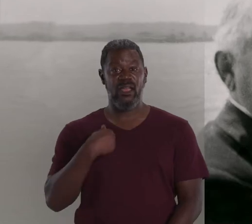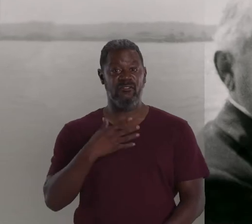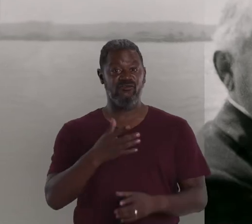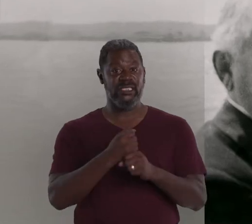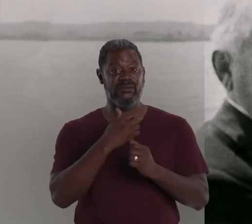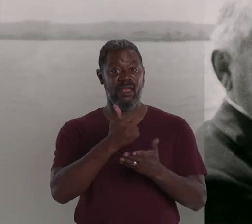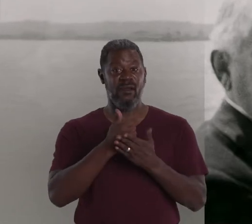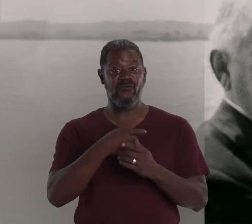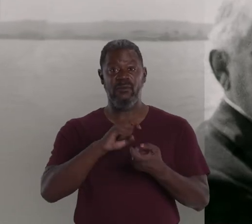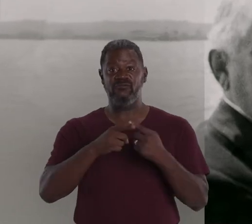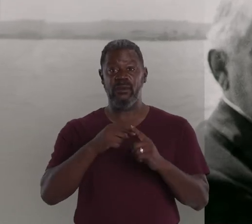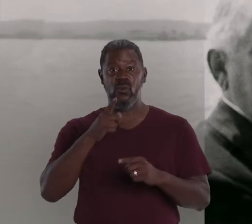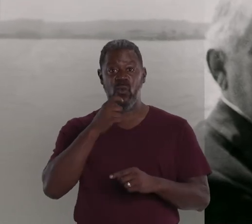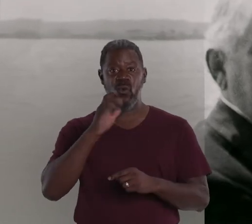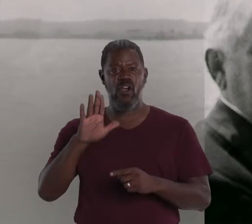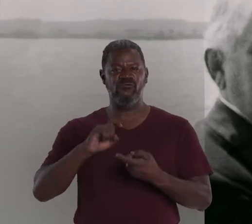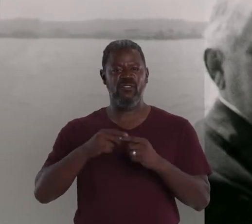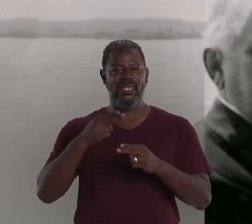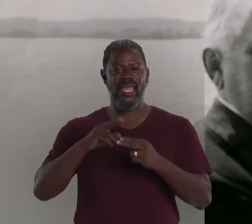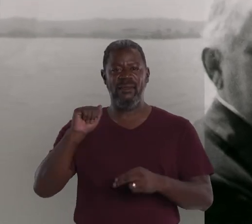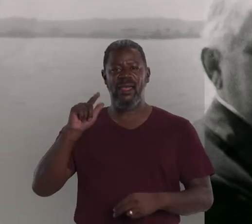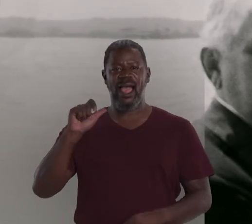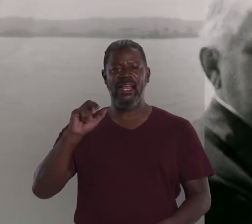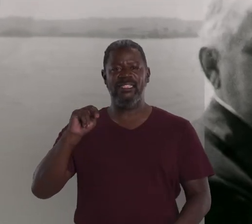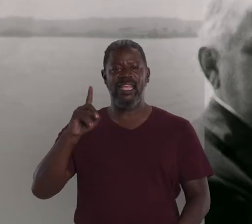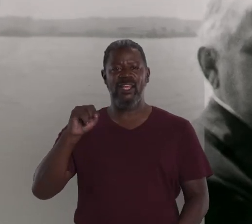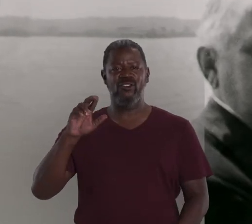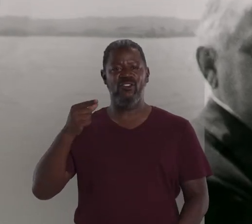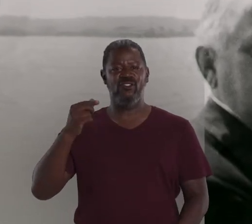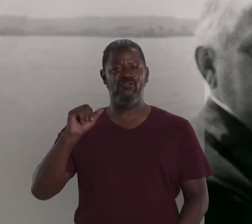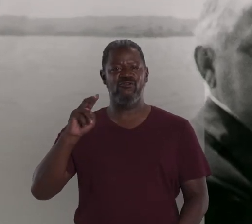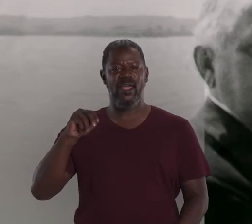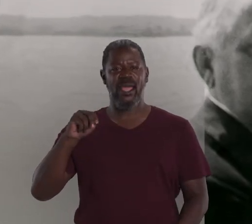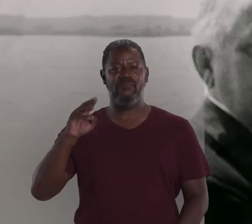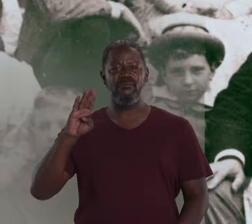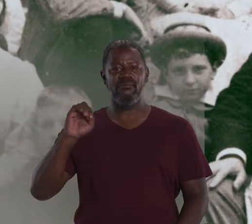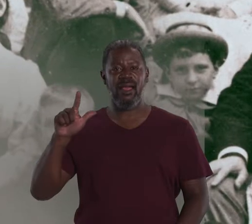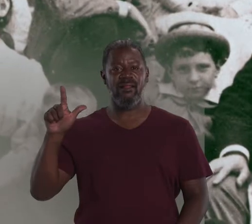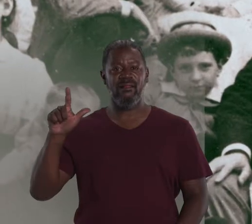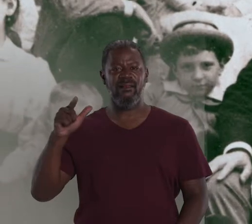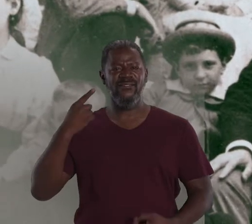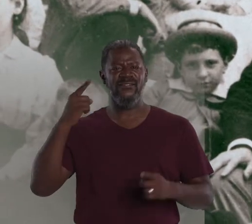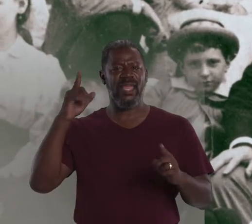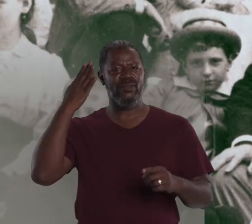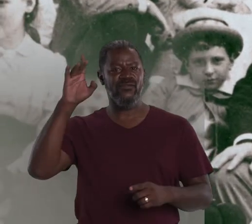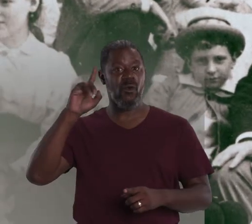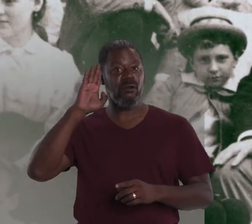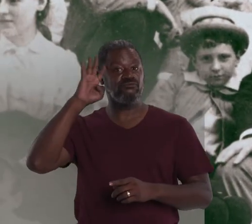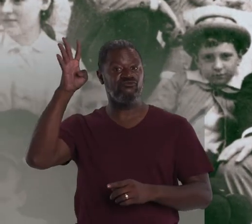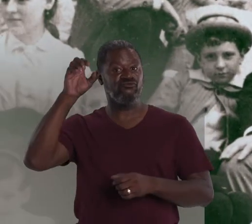She received help from a friend Alexander Graham Bell, now best-known is the creator of the telephone,